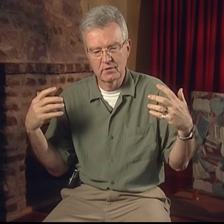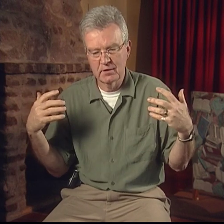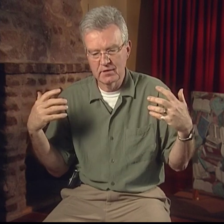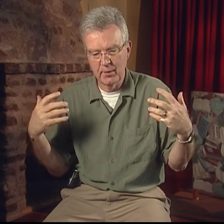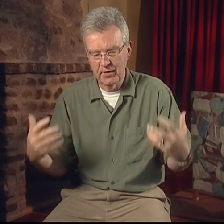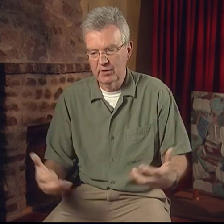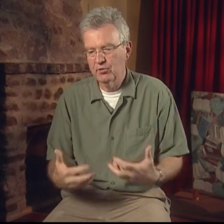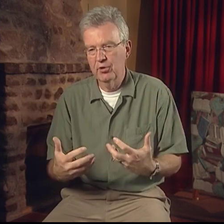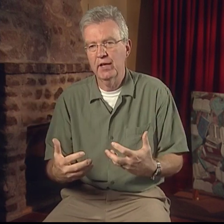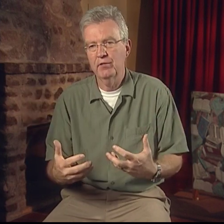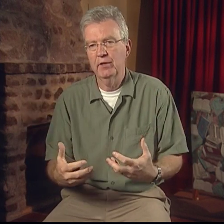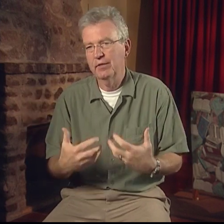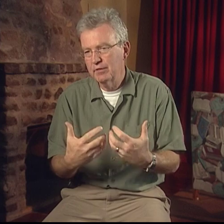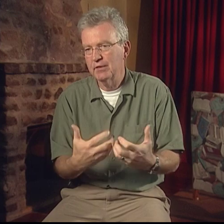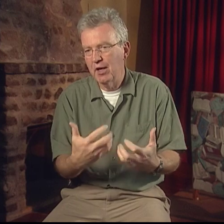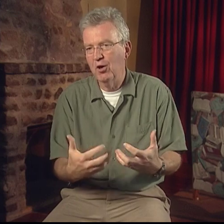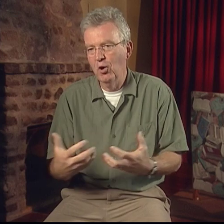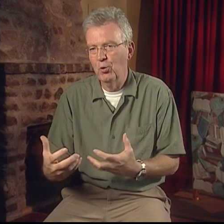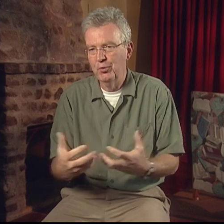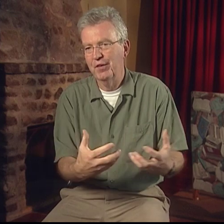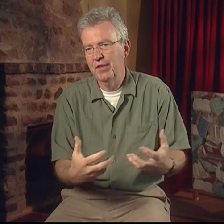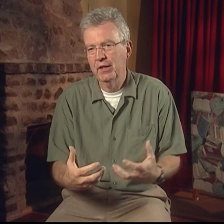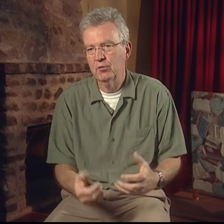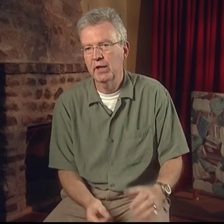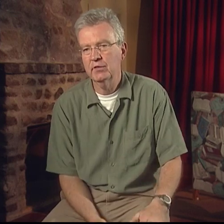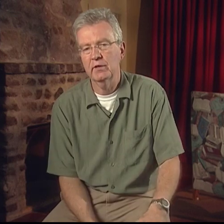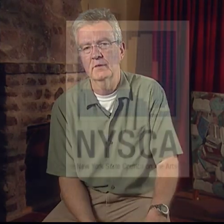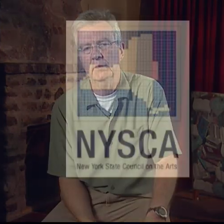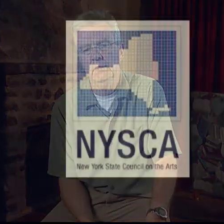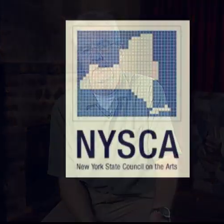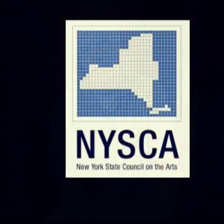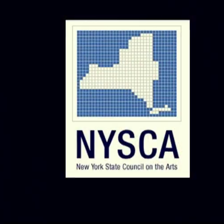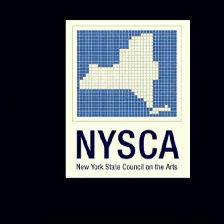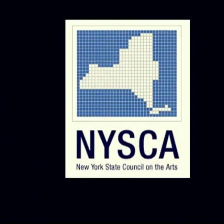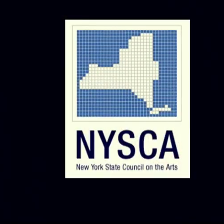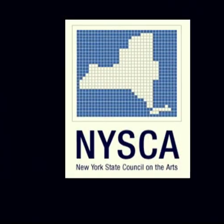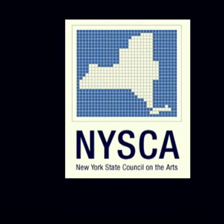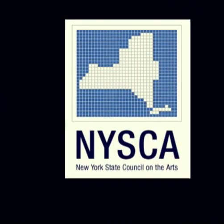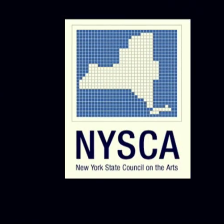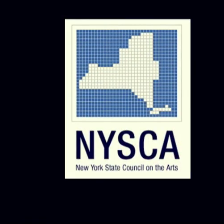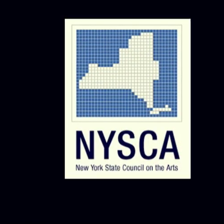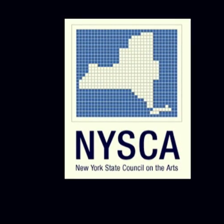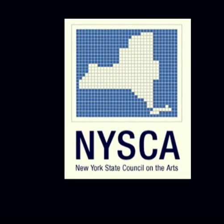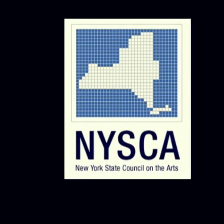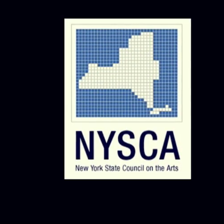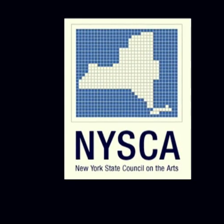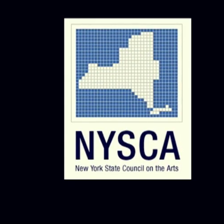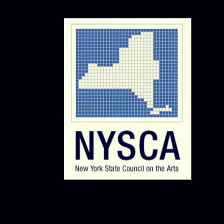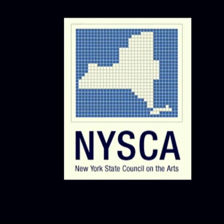It's something that's grown our of here, this is our own thing in Rochester. We had a conference here,